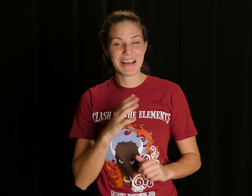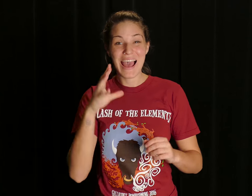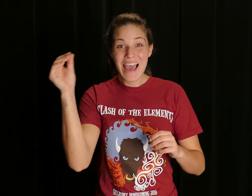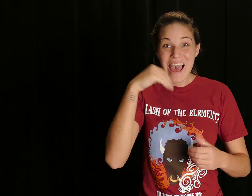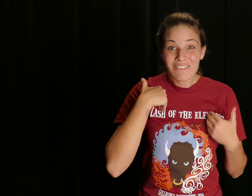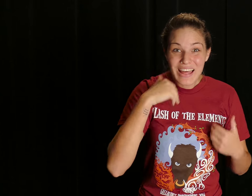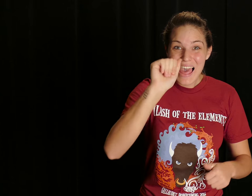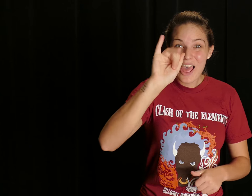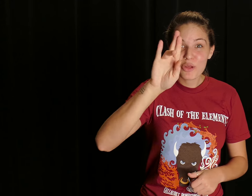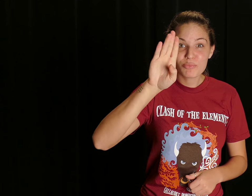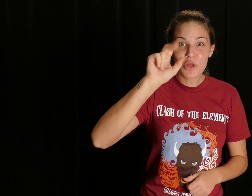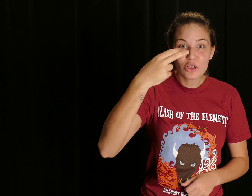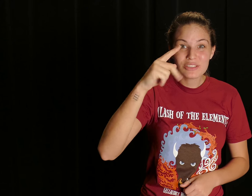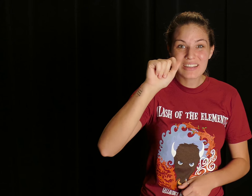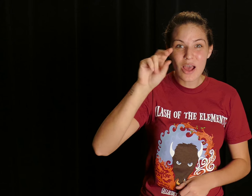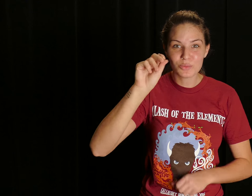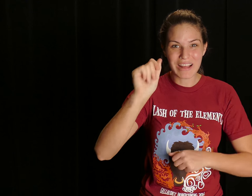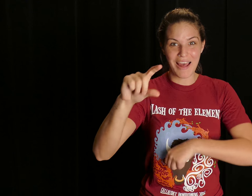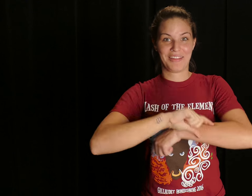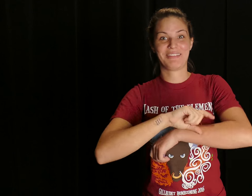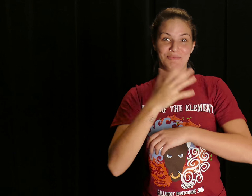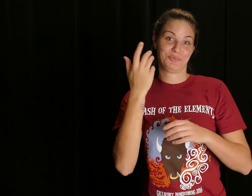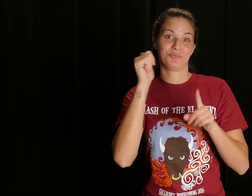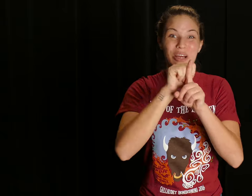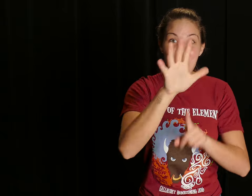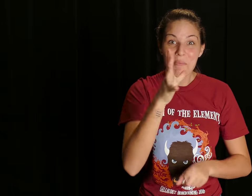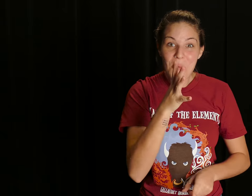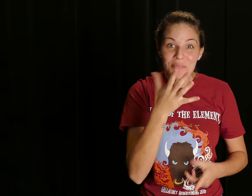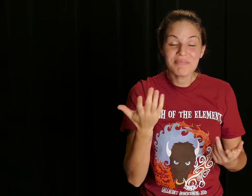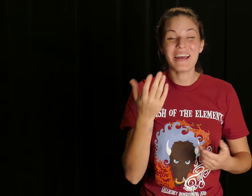We also do have airbrush tattoo, just to scare your parents!